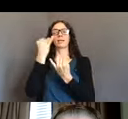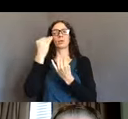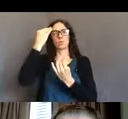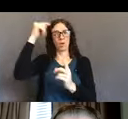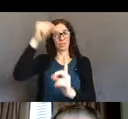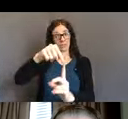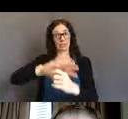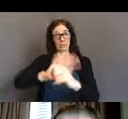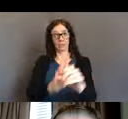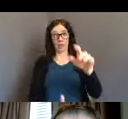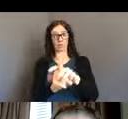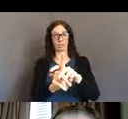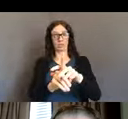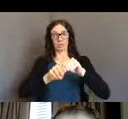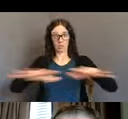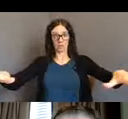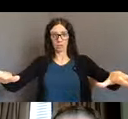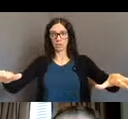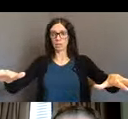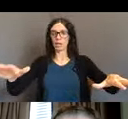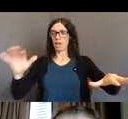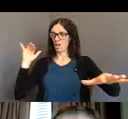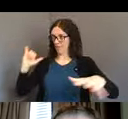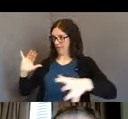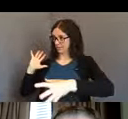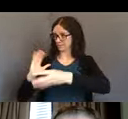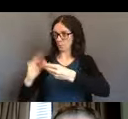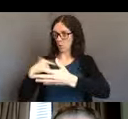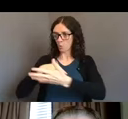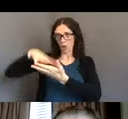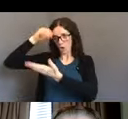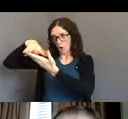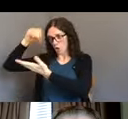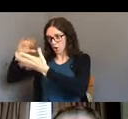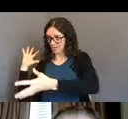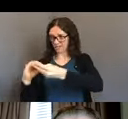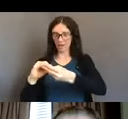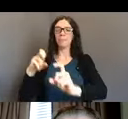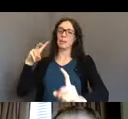we can be asymptomatic; we didn't really know exactly how it'd be transferred, who would get it; it was a time for fear.